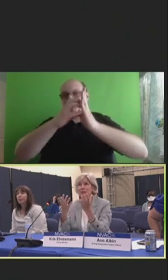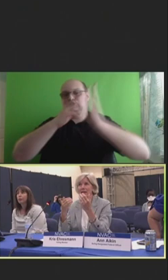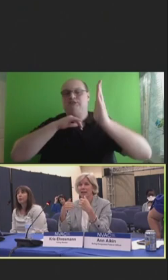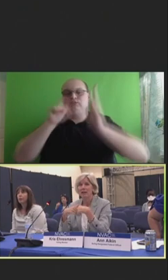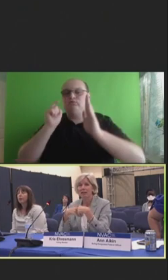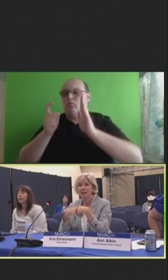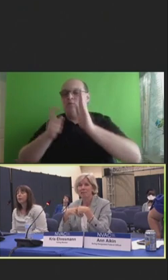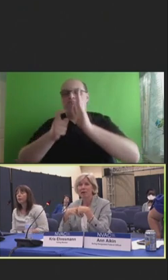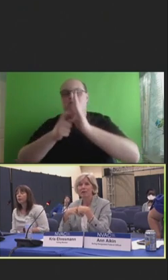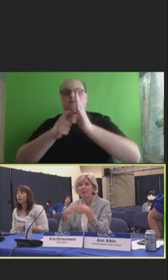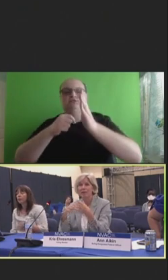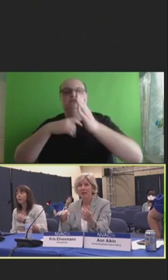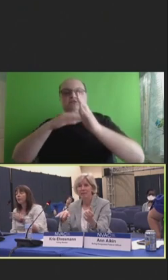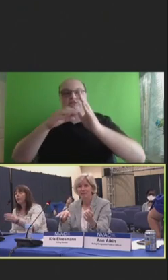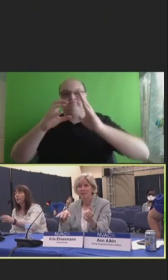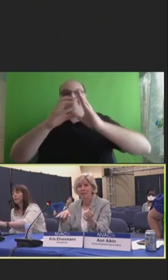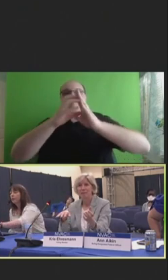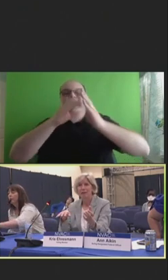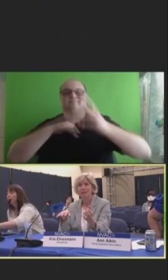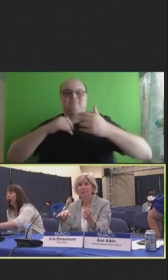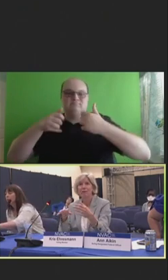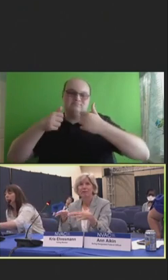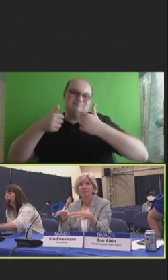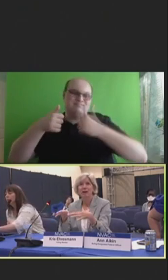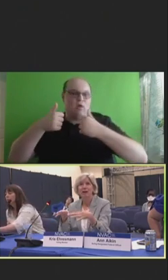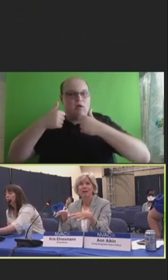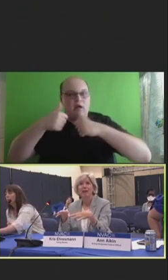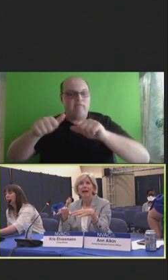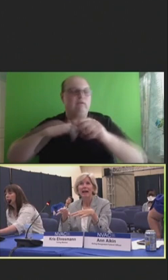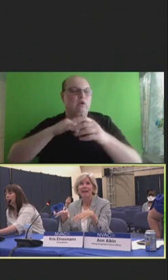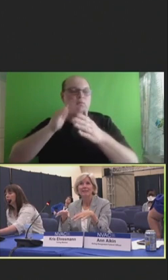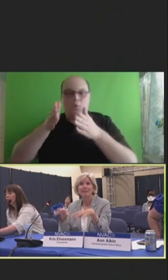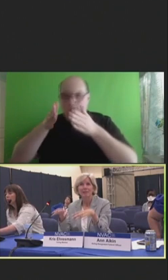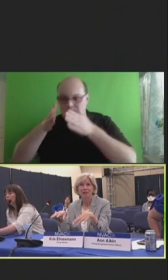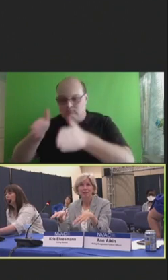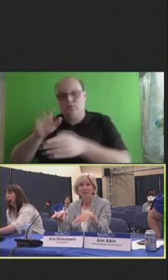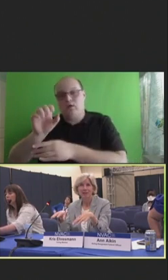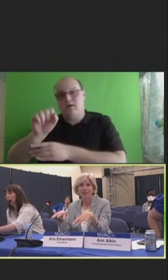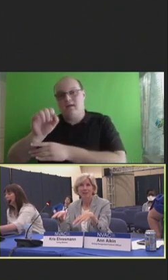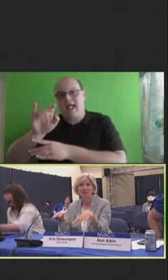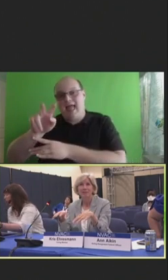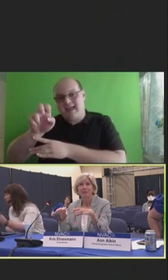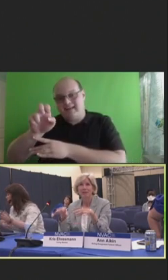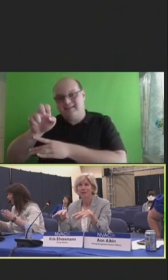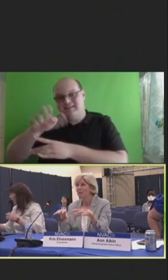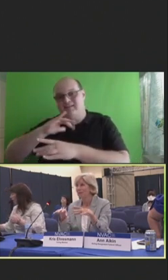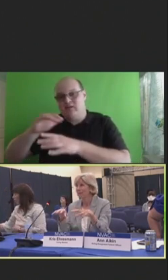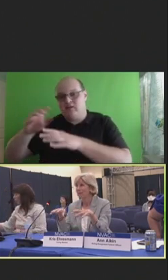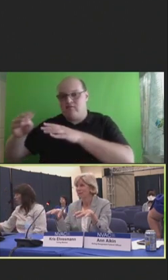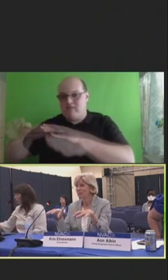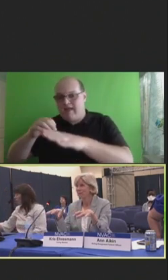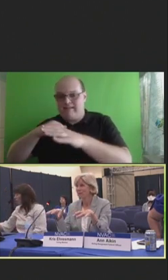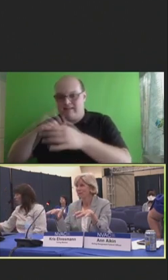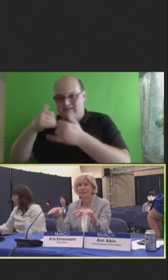that the bulk of our efforts have been focused on active immunizations using particular modalities.